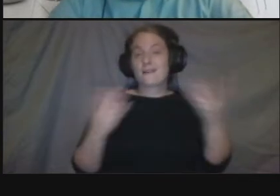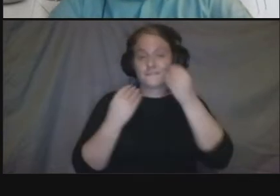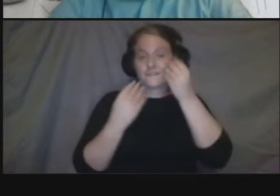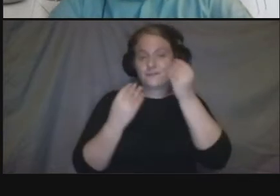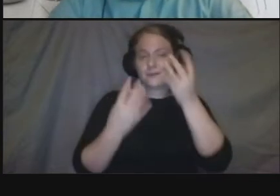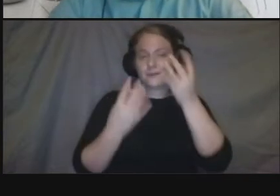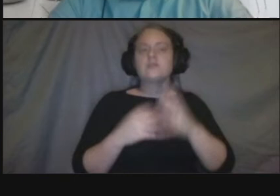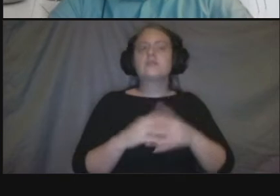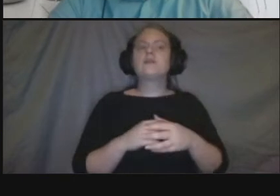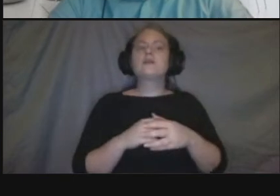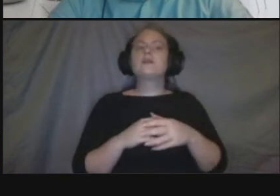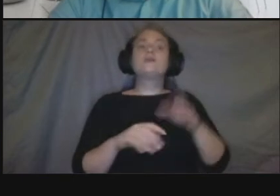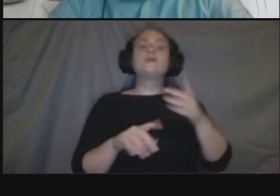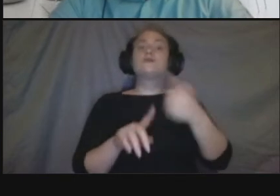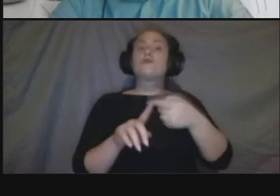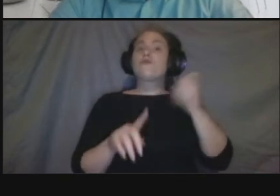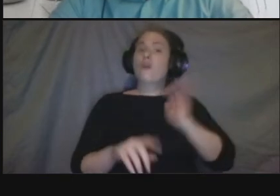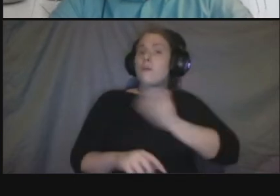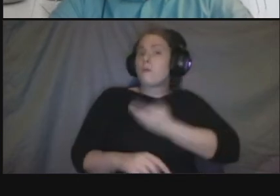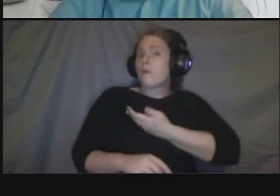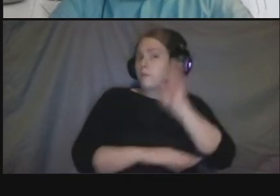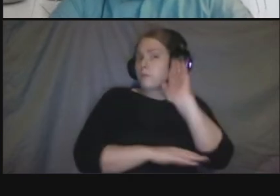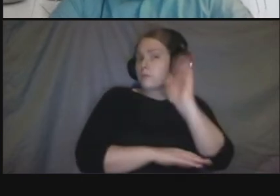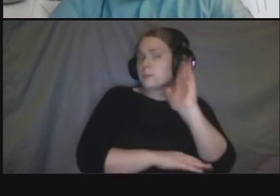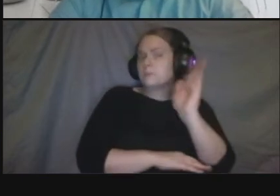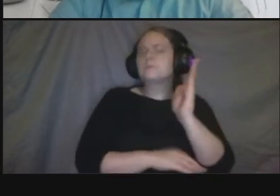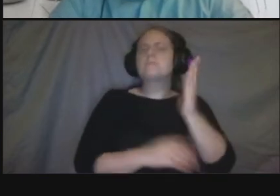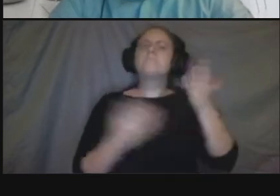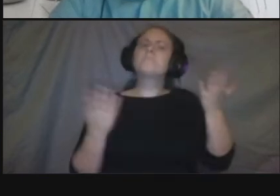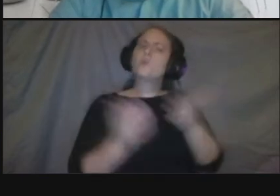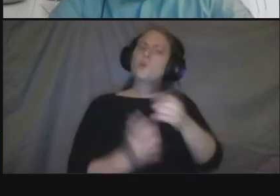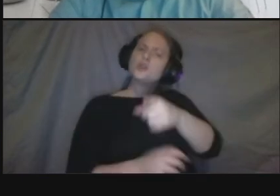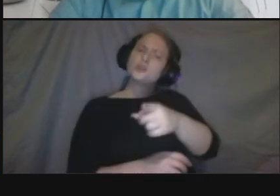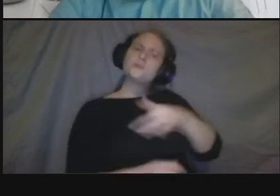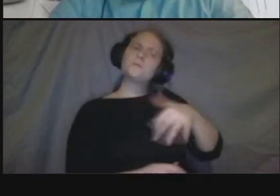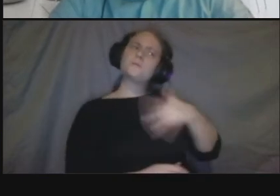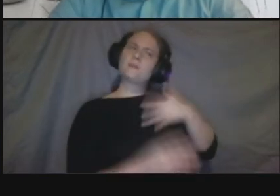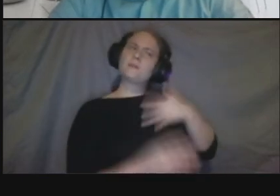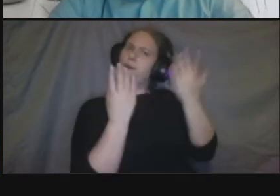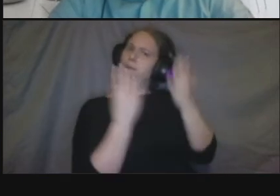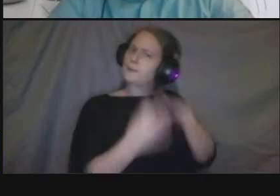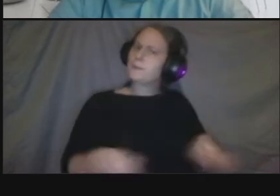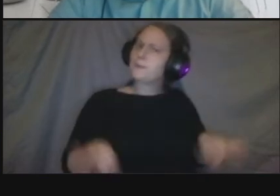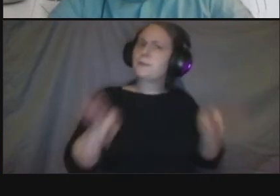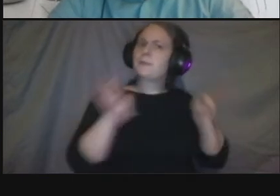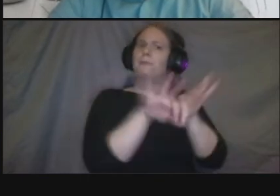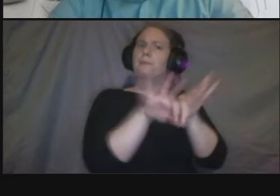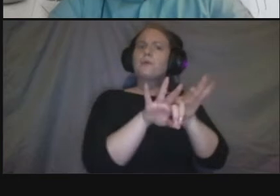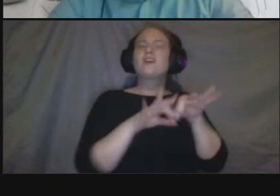of uh elements do you feel are most important what other items do you feel we should consider